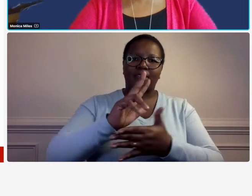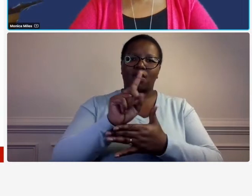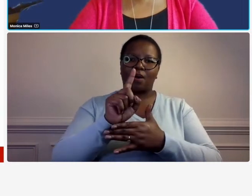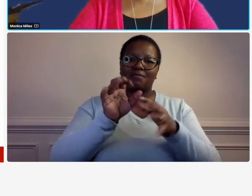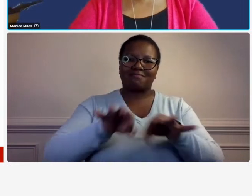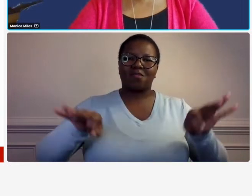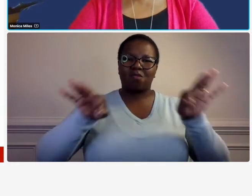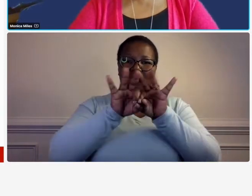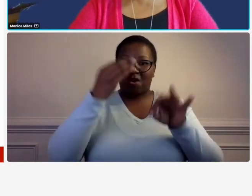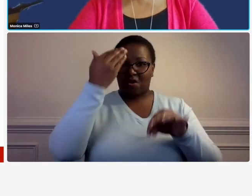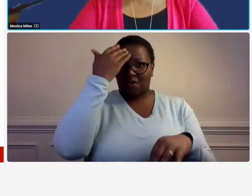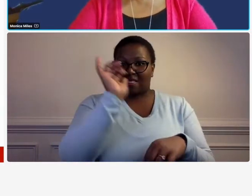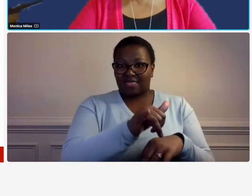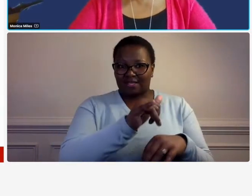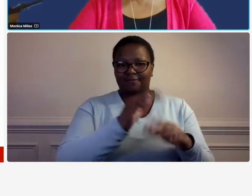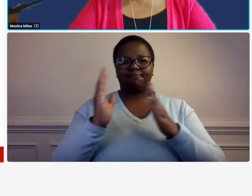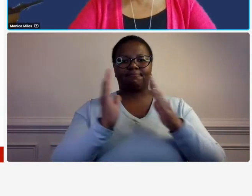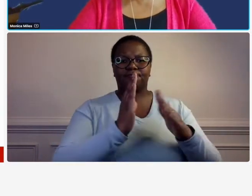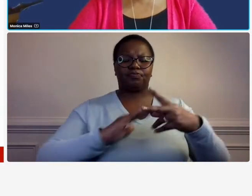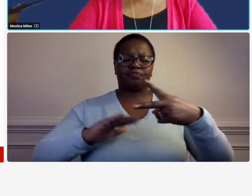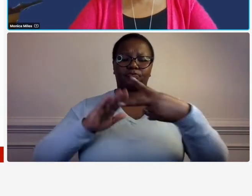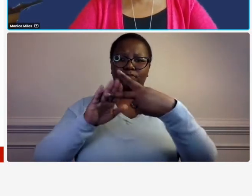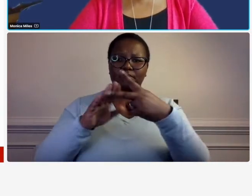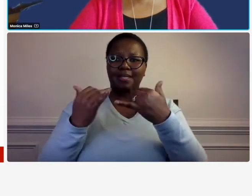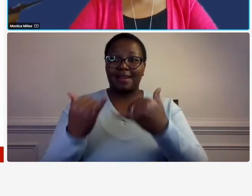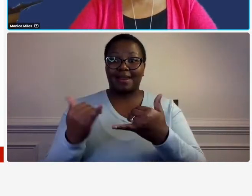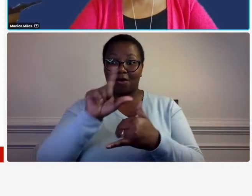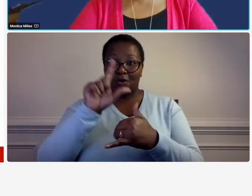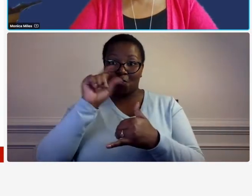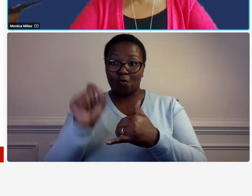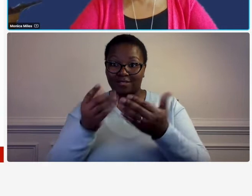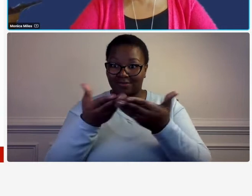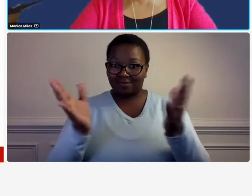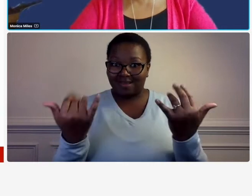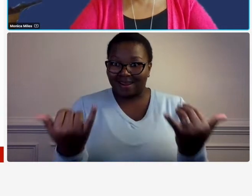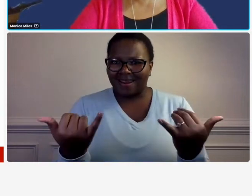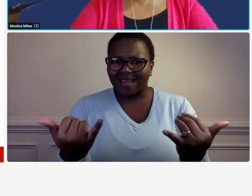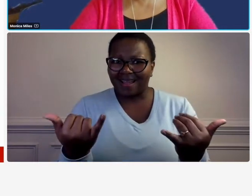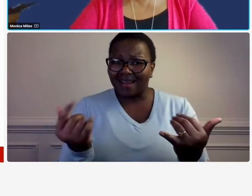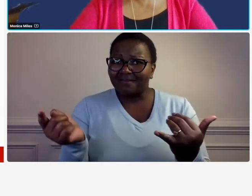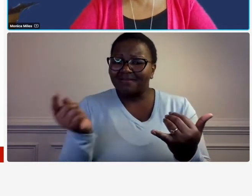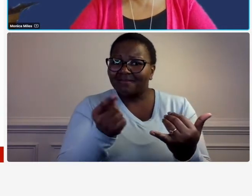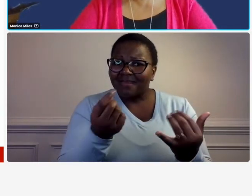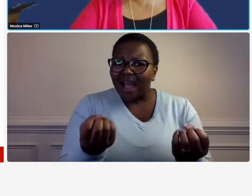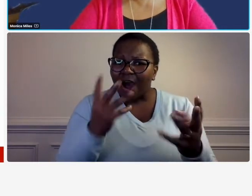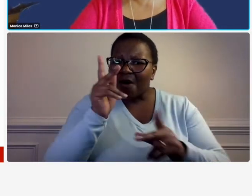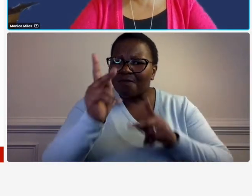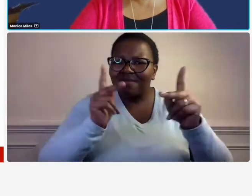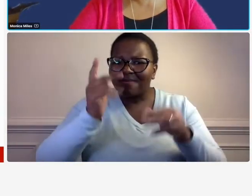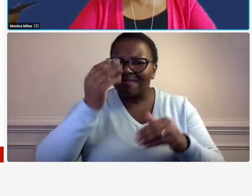so another pop quiz for the chat okay how many of you are well versed in the requirements of far31